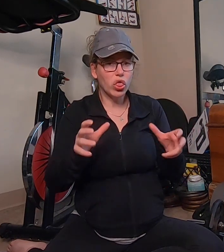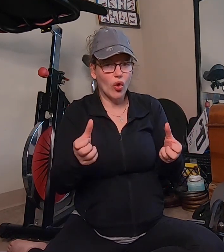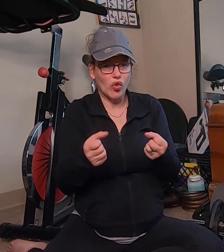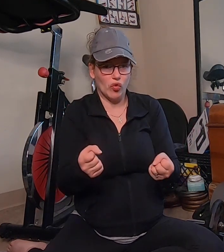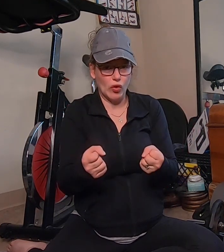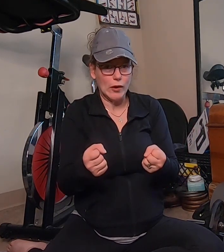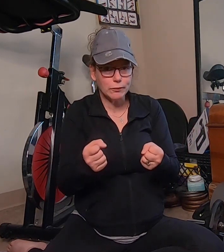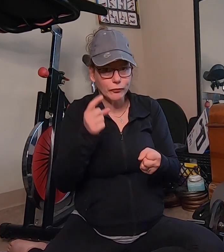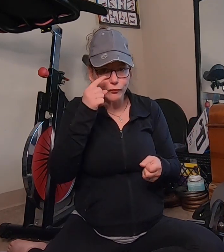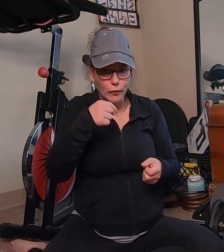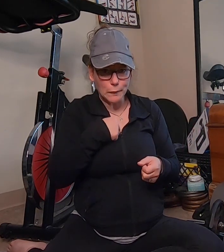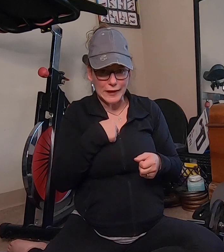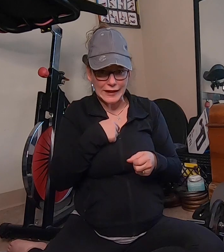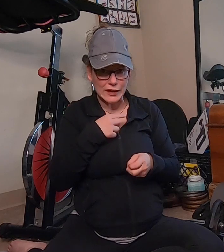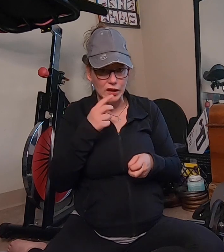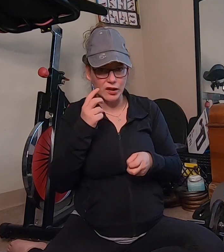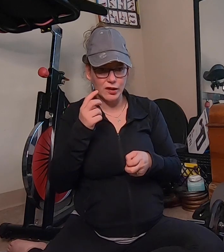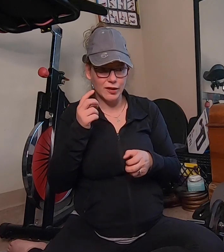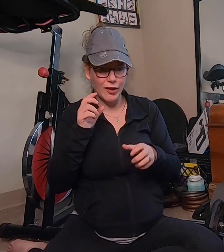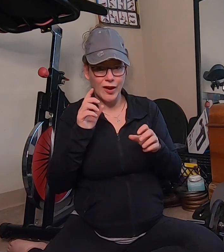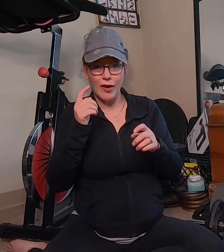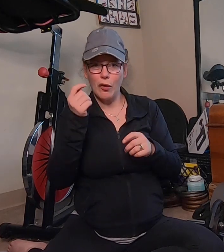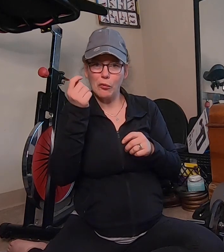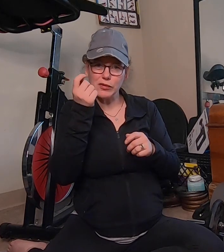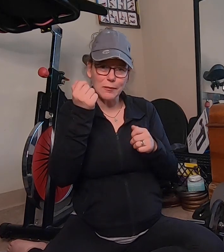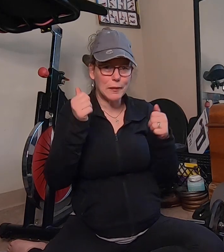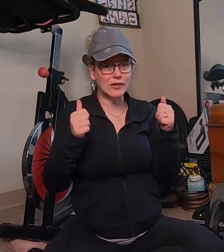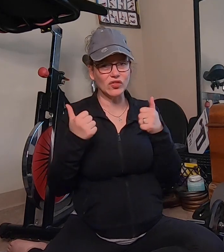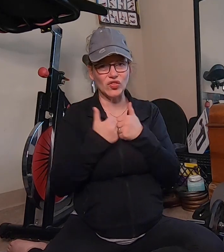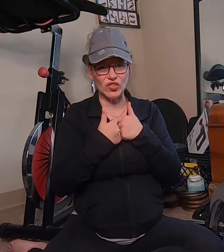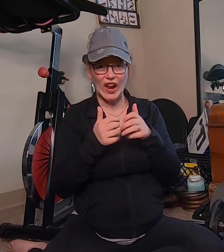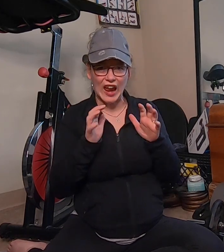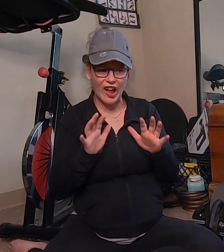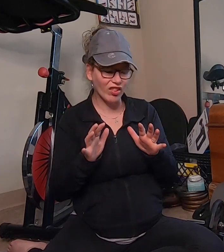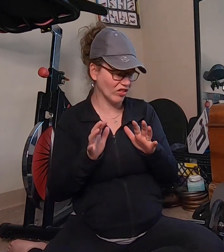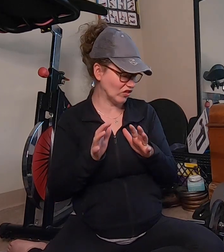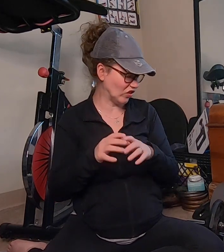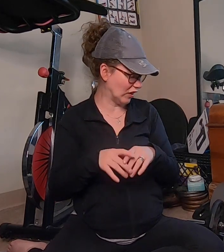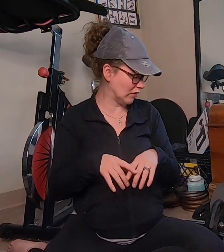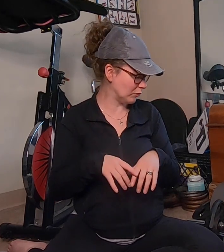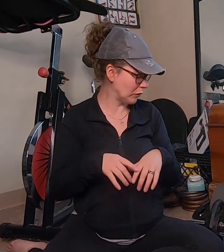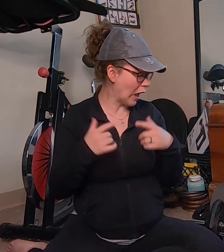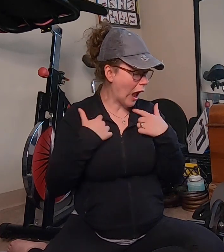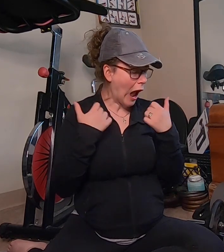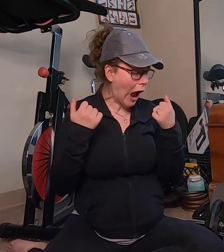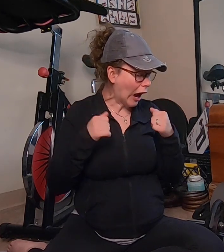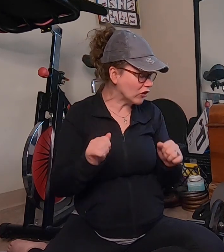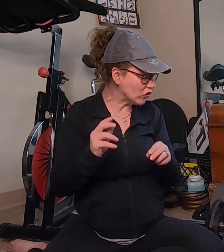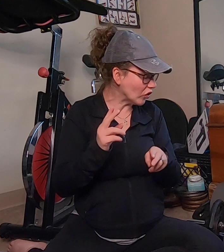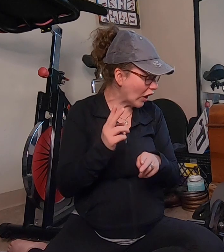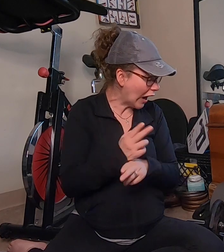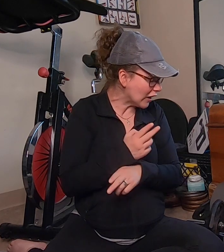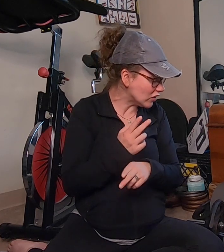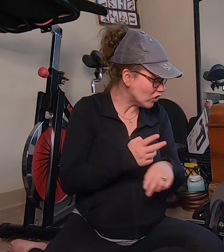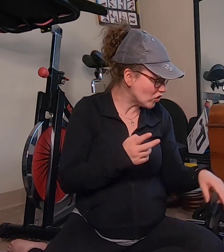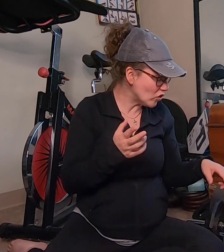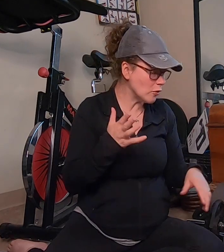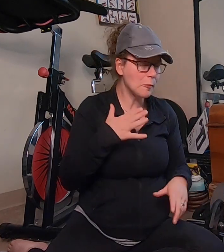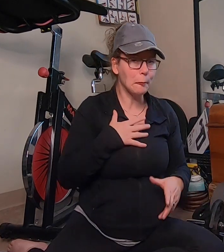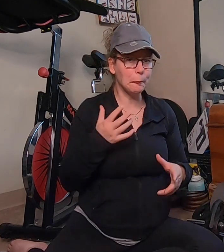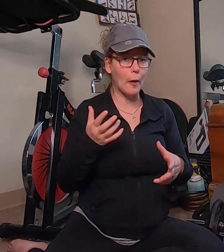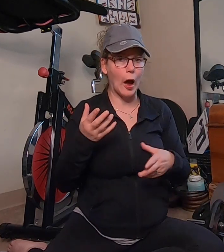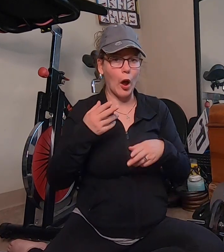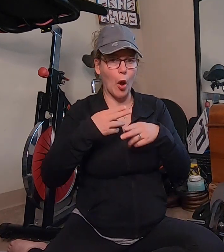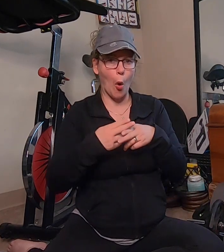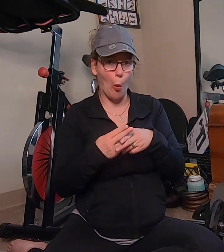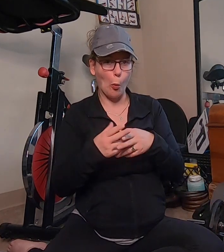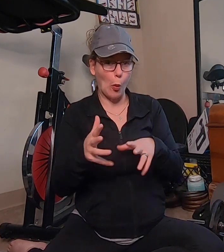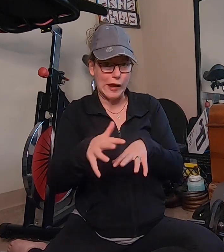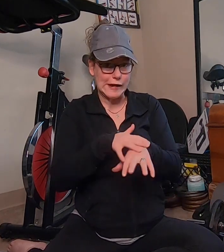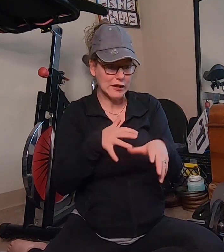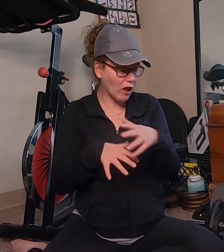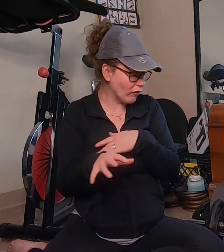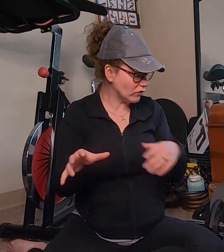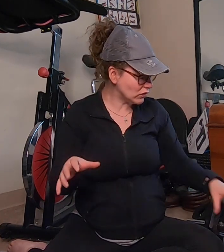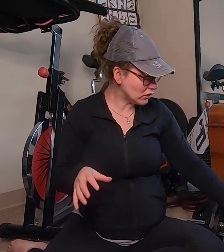the grip for me was a bit challenging I tried to use my weight gloves